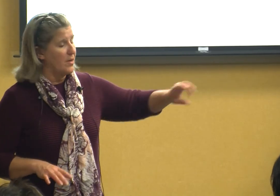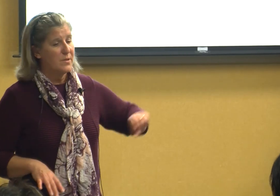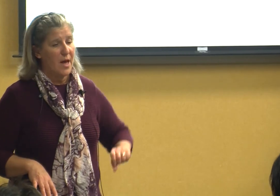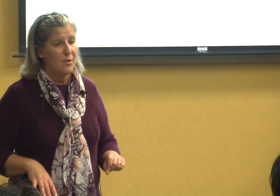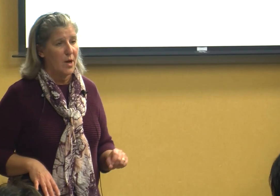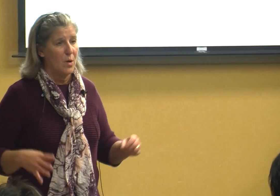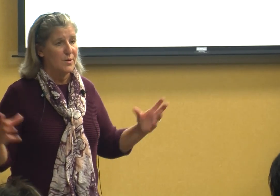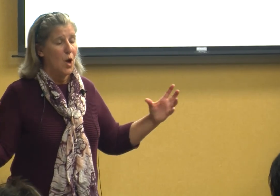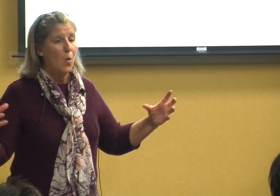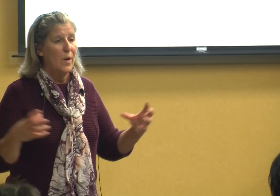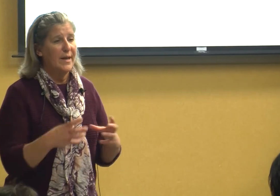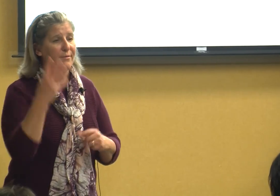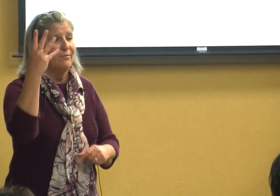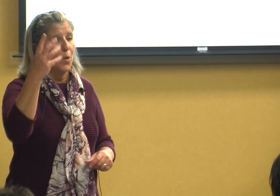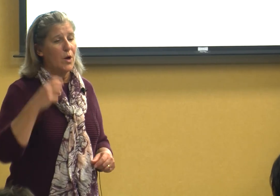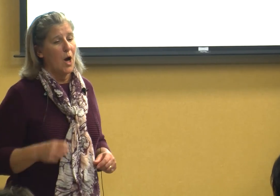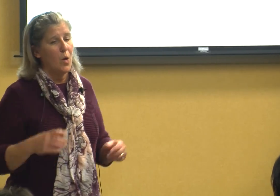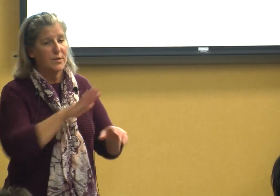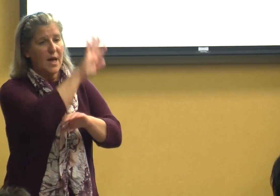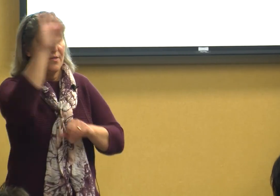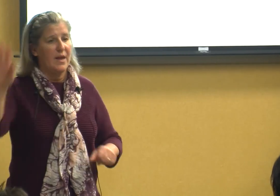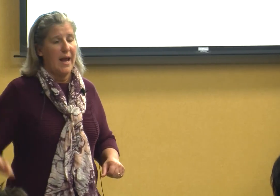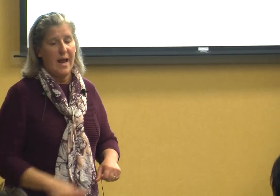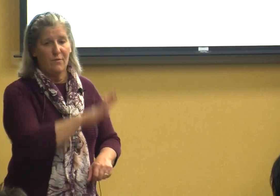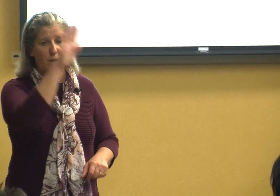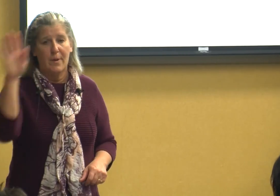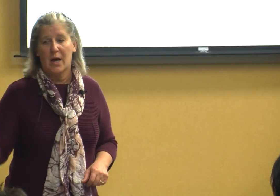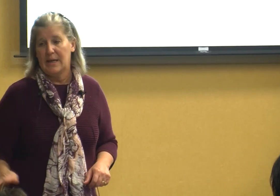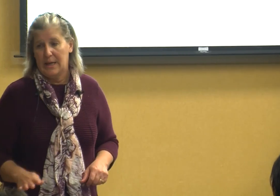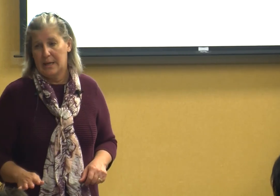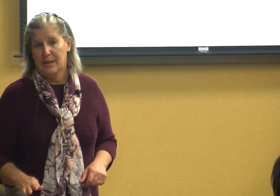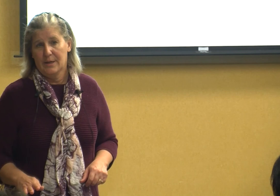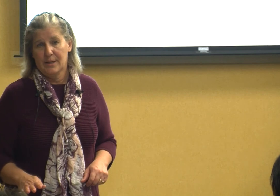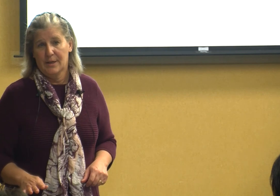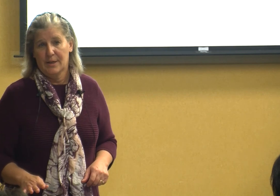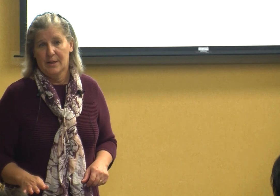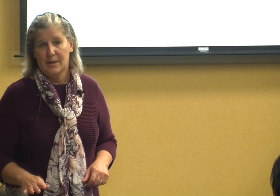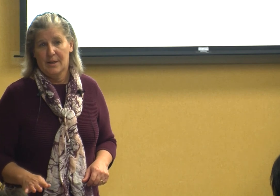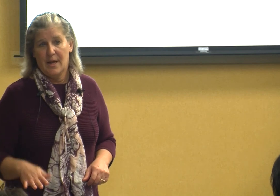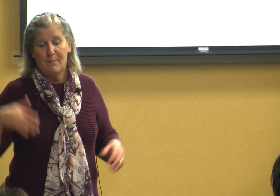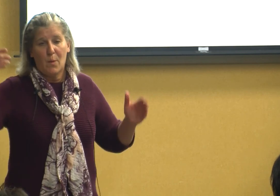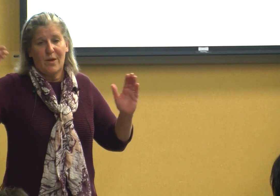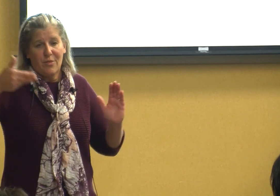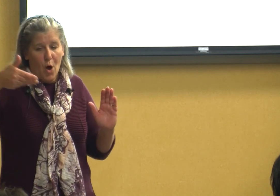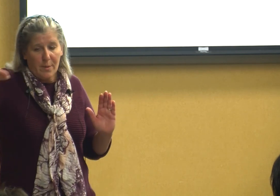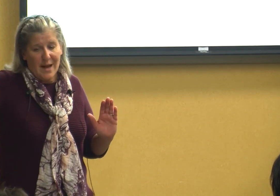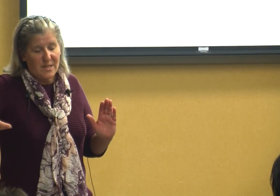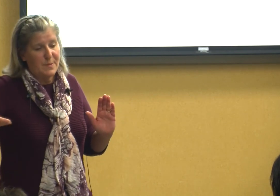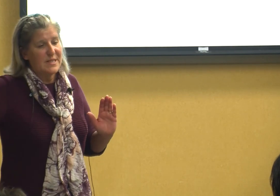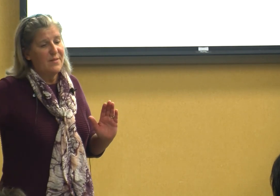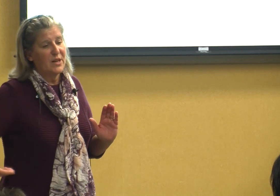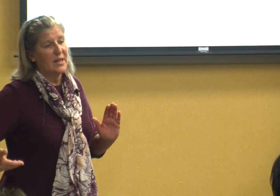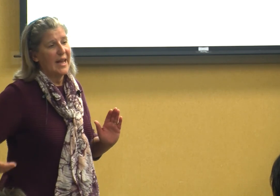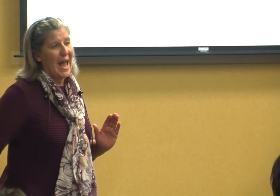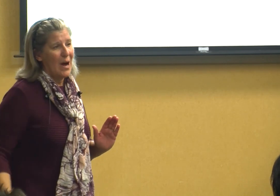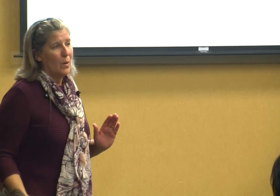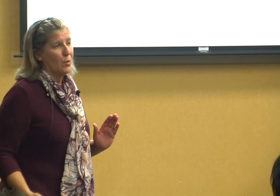those other goals we did four goals that everybody did but we thought about specifically how we were